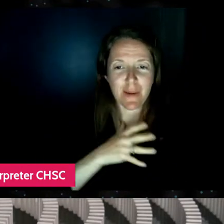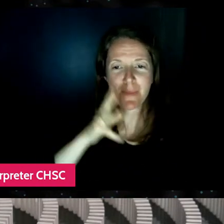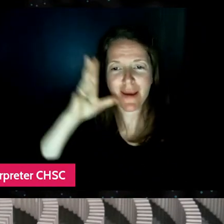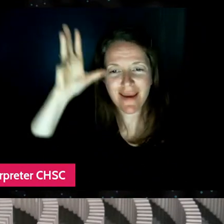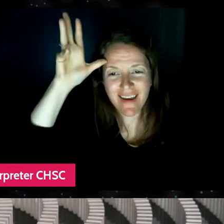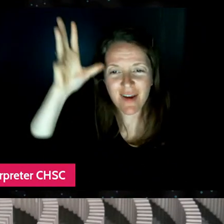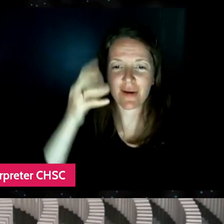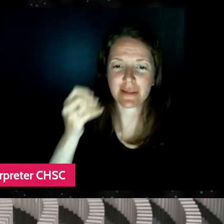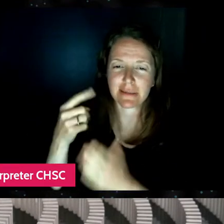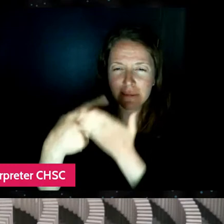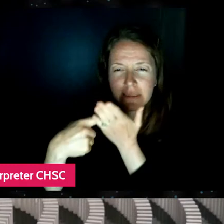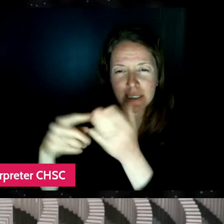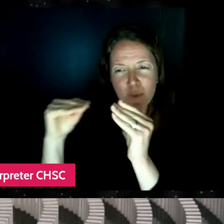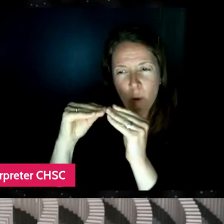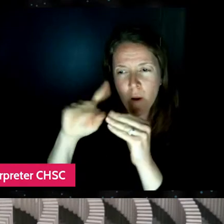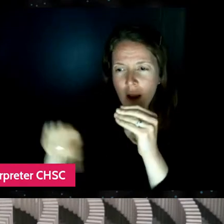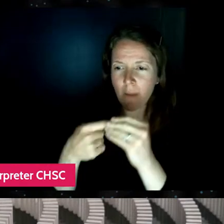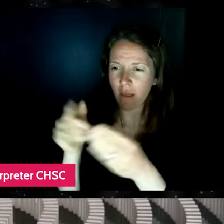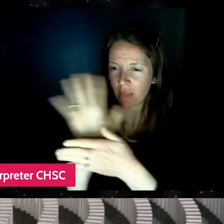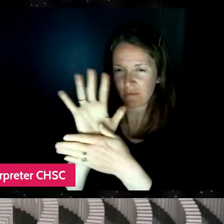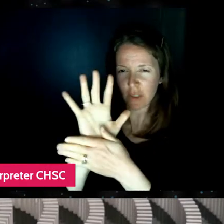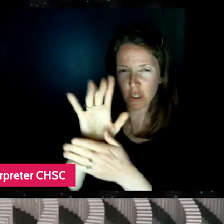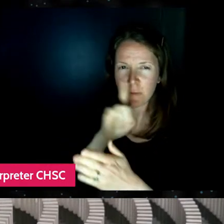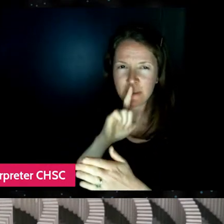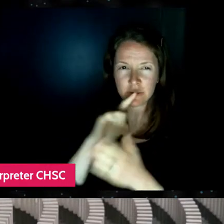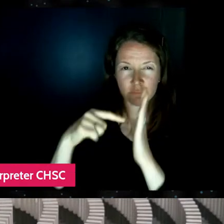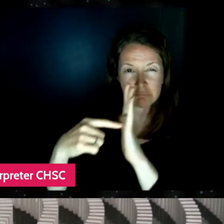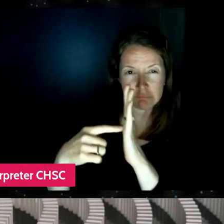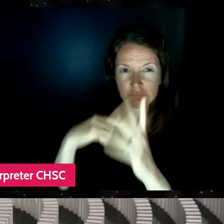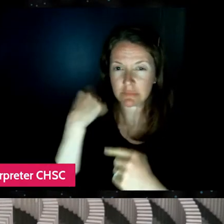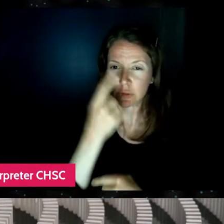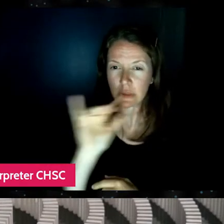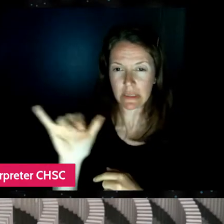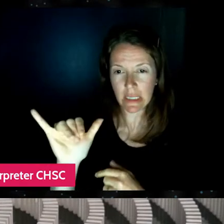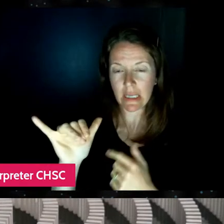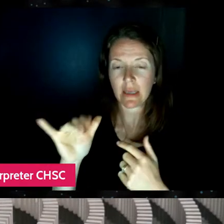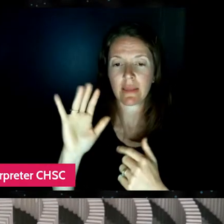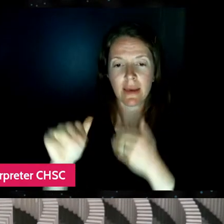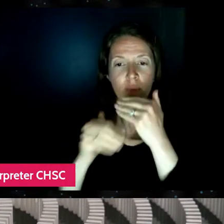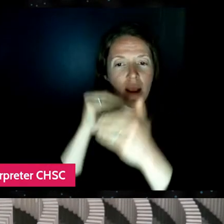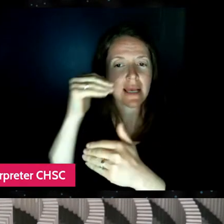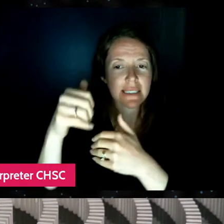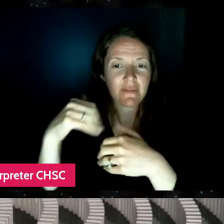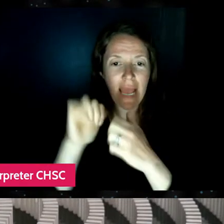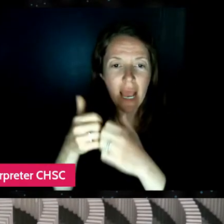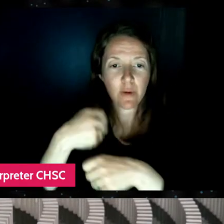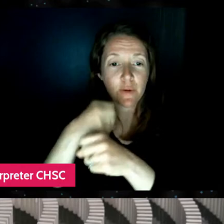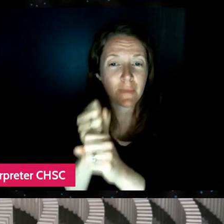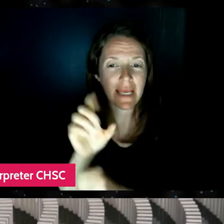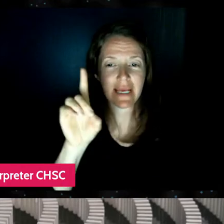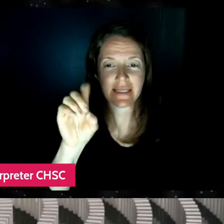about what the film would kind of look like, the process of making a documentary and, you know,